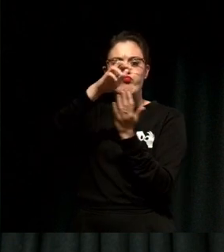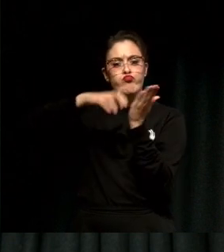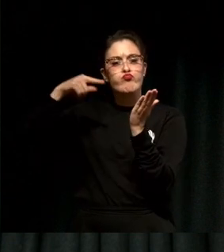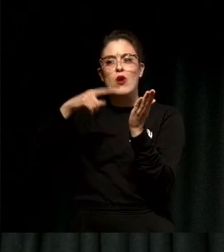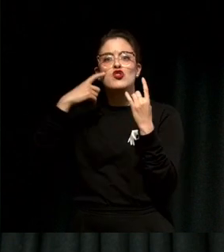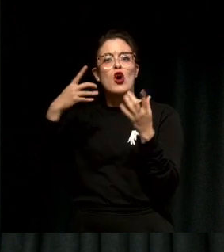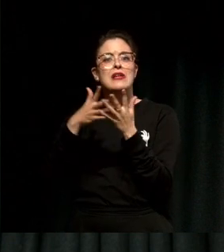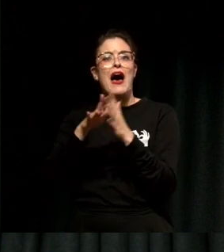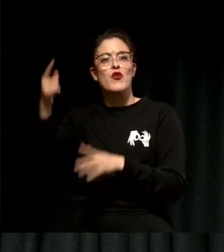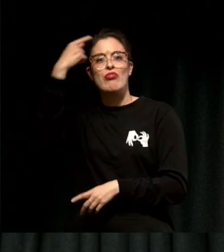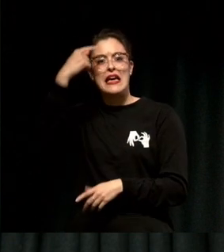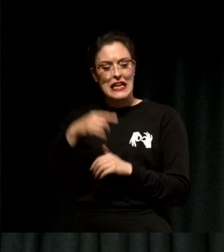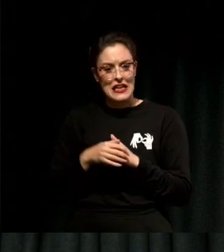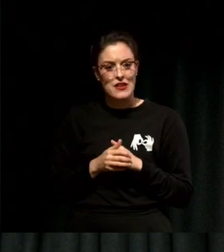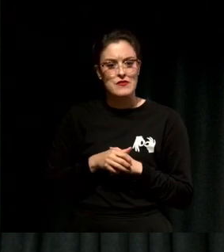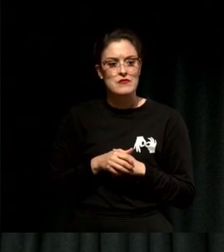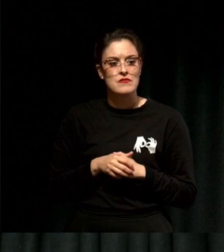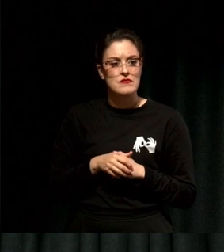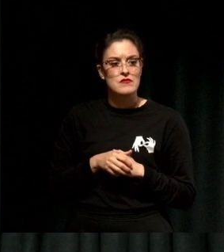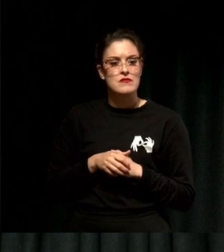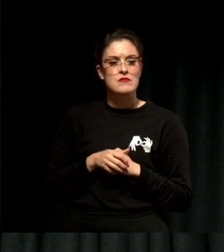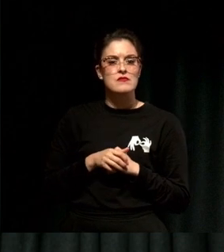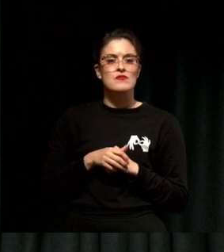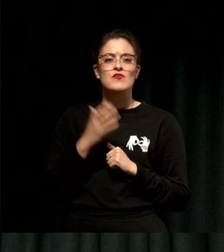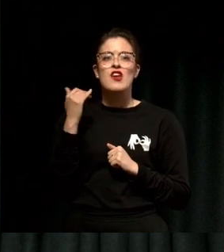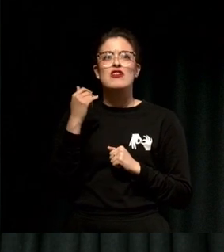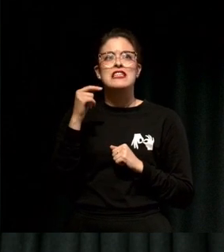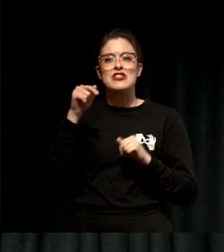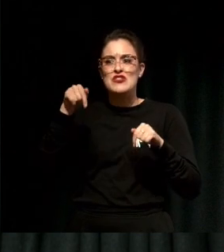She recently came out here to go the India versus Pakistan Cricket match and if you can